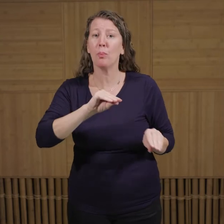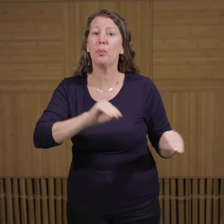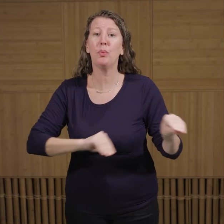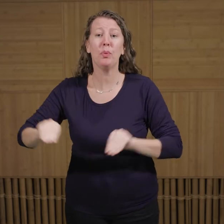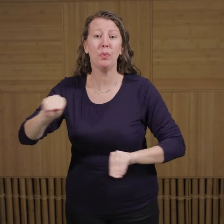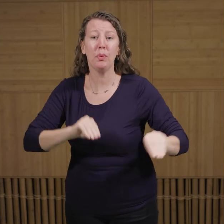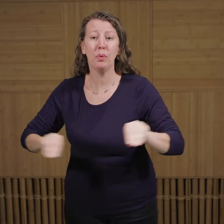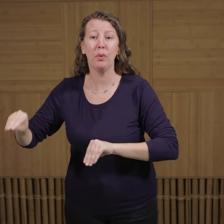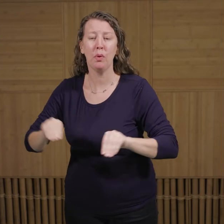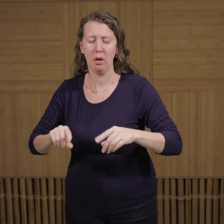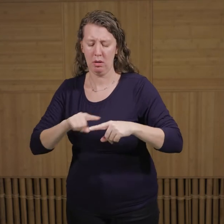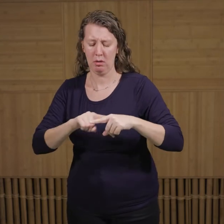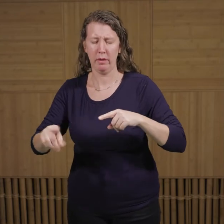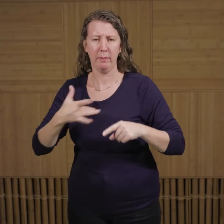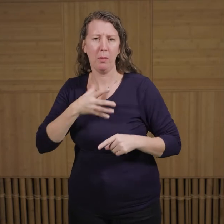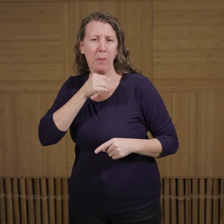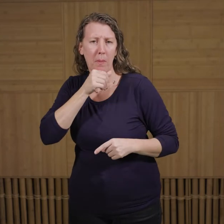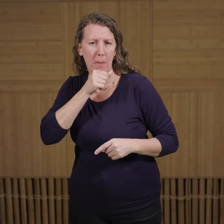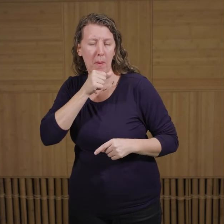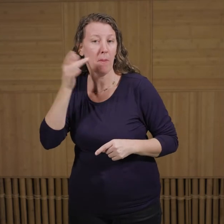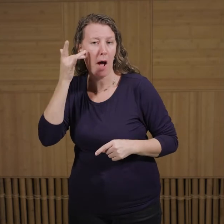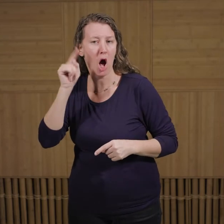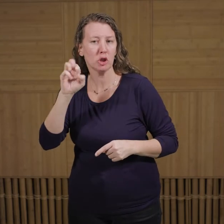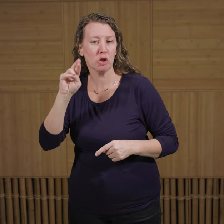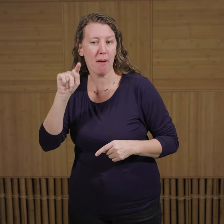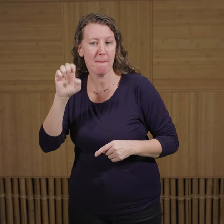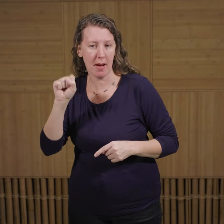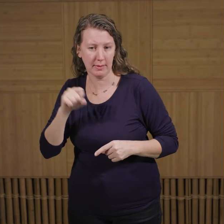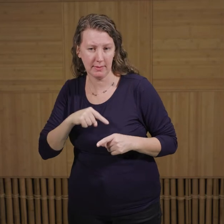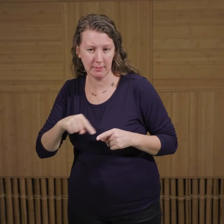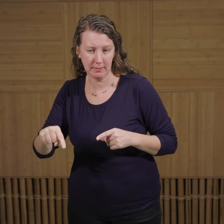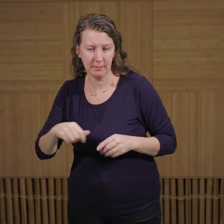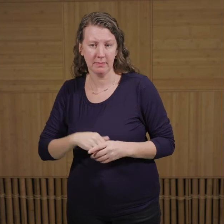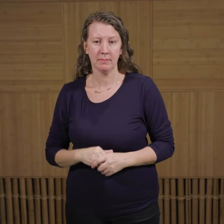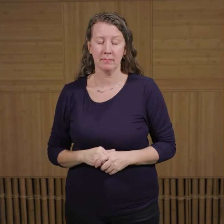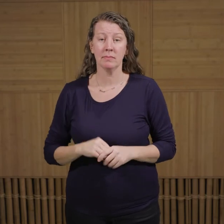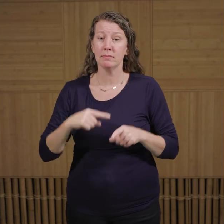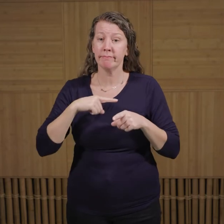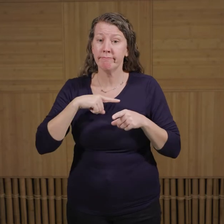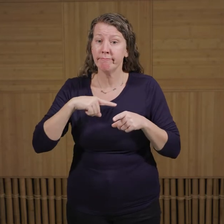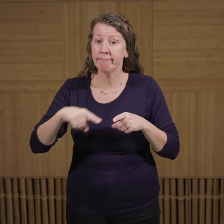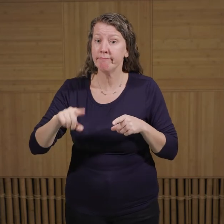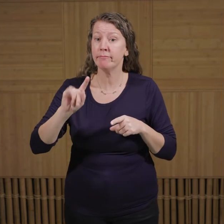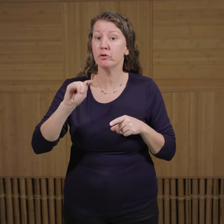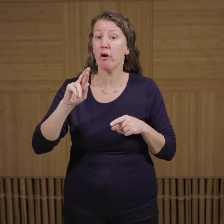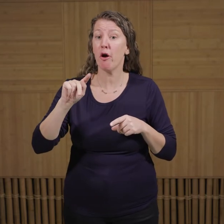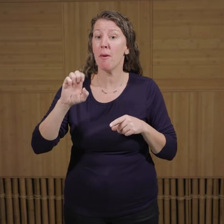and an orangish colored, fake, fixed termite mound. The logs in the termite mound allow for climbing structures